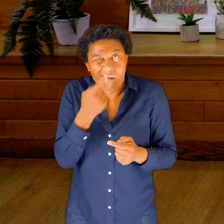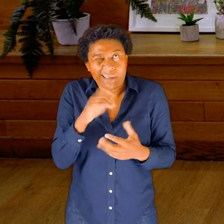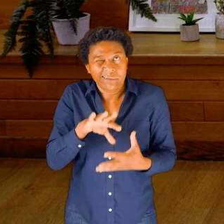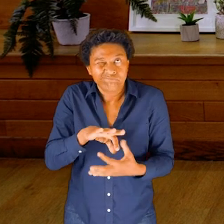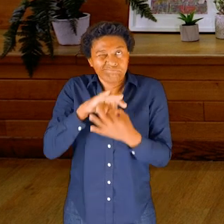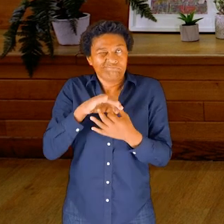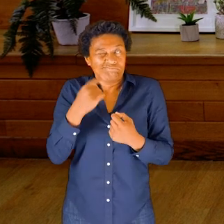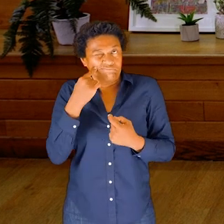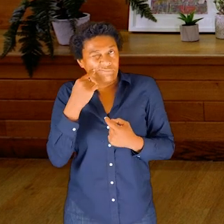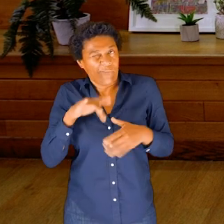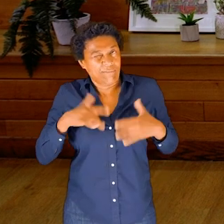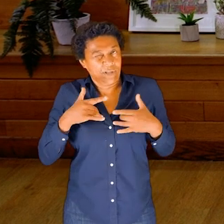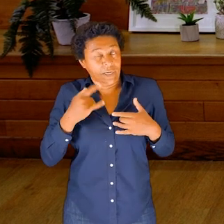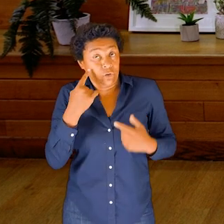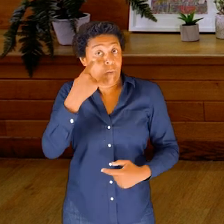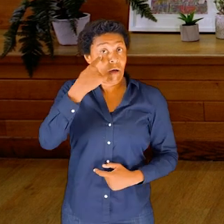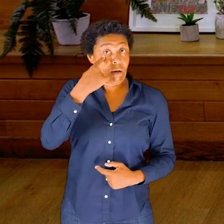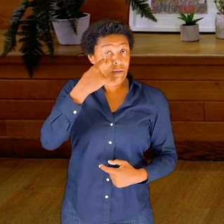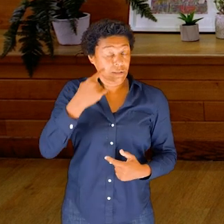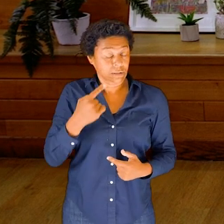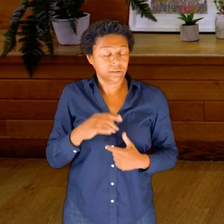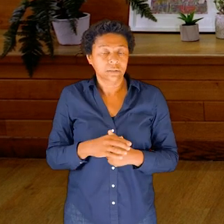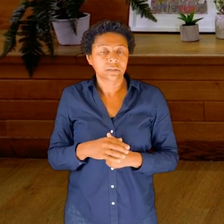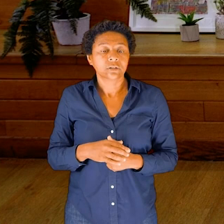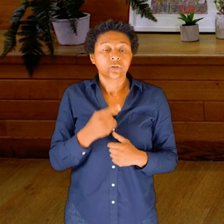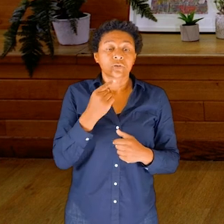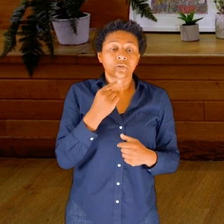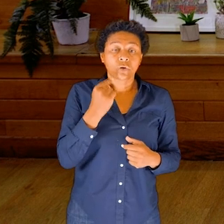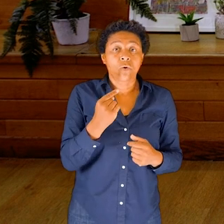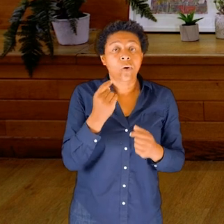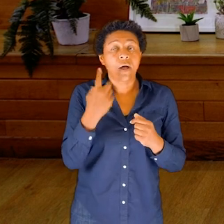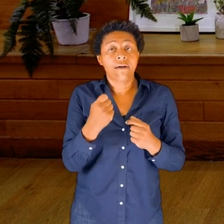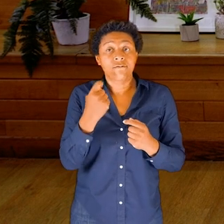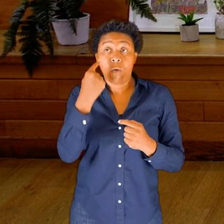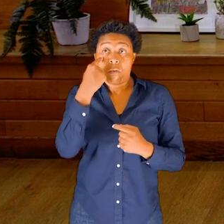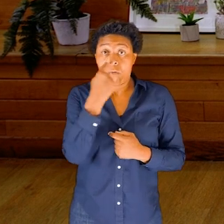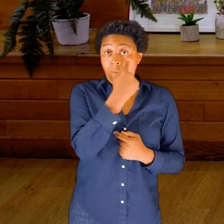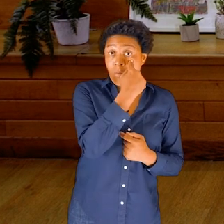So I have one container on each side of my head and the container